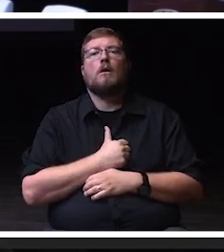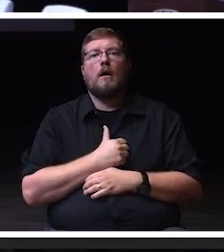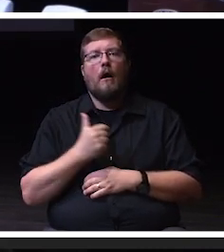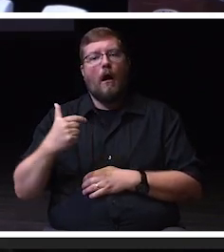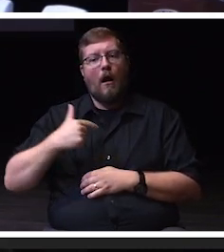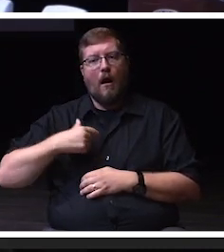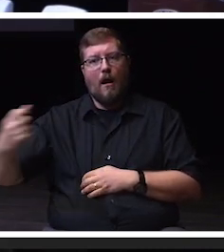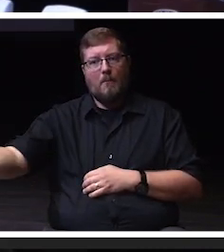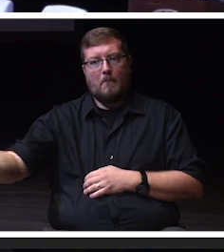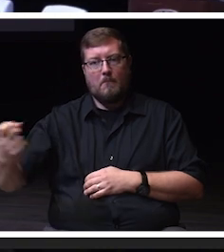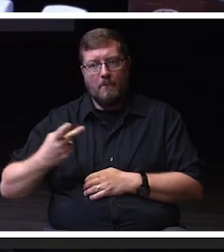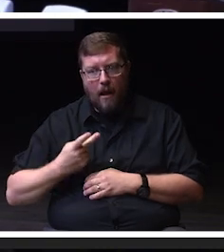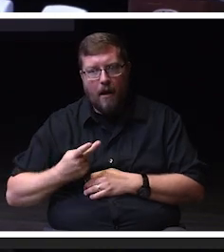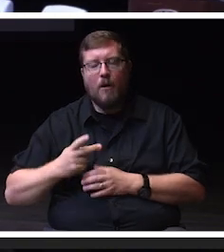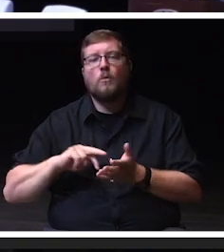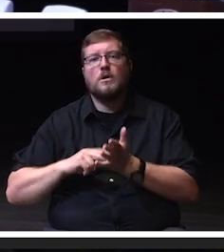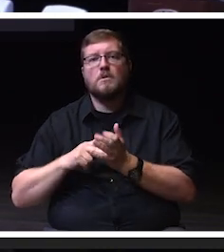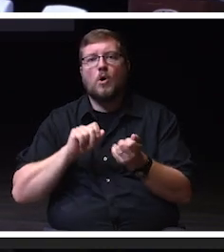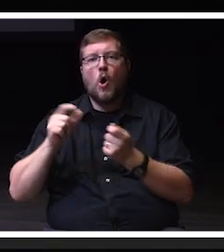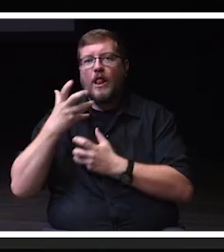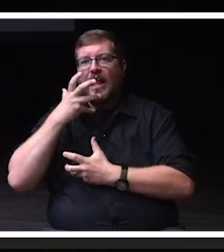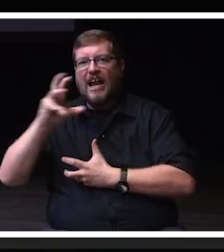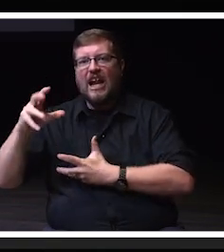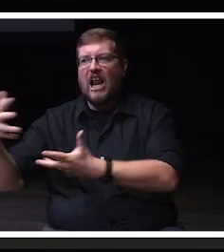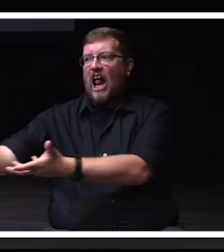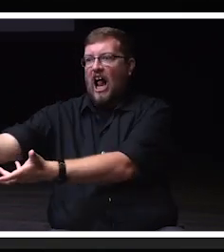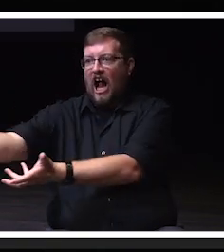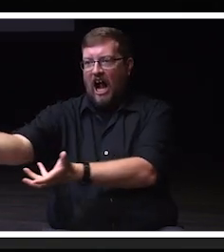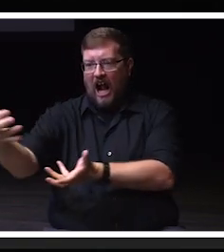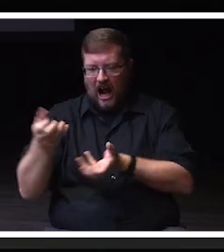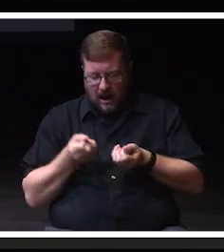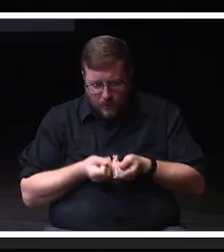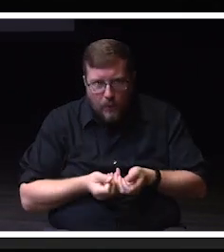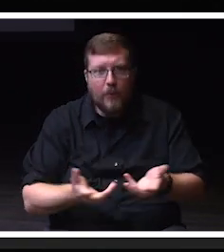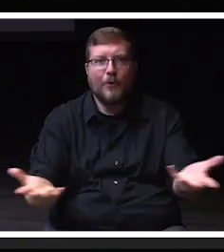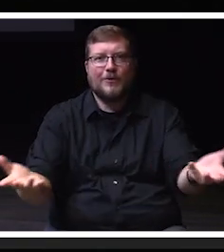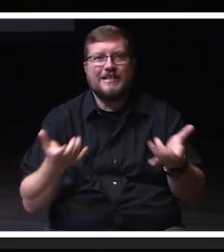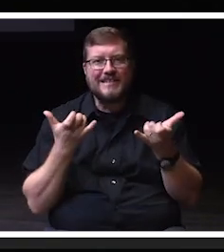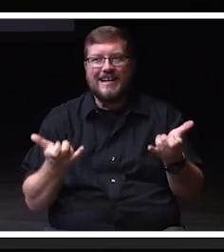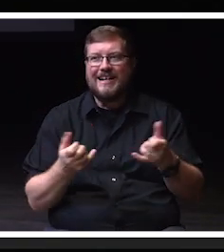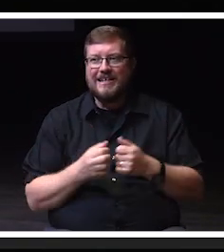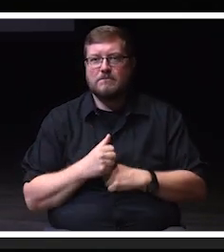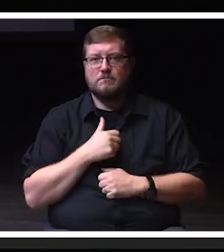is because of me bringing it to Whitewater.